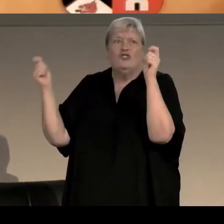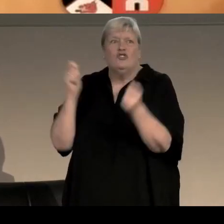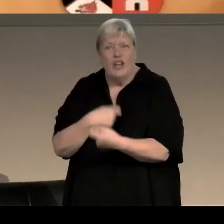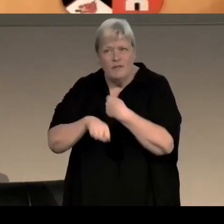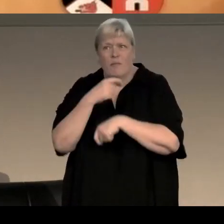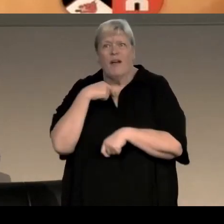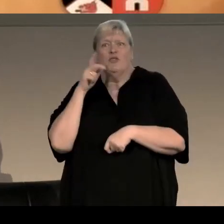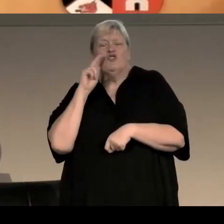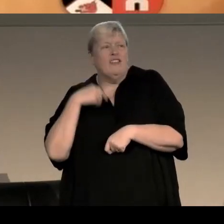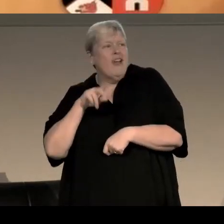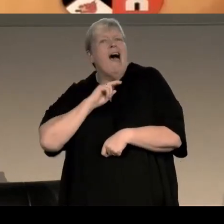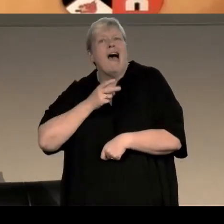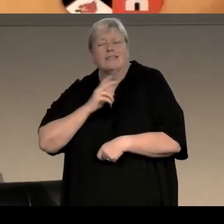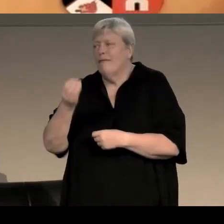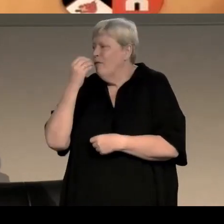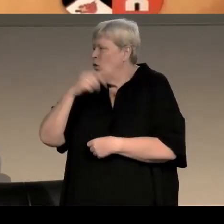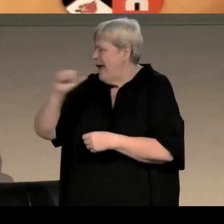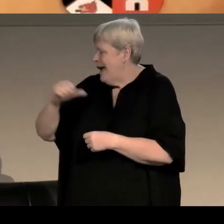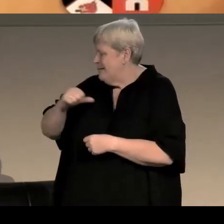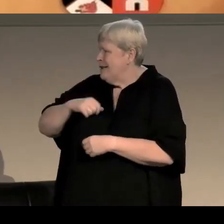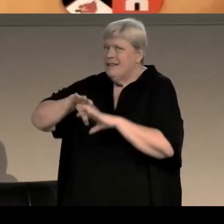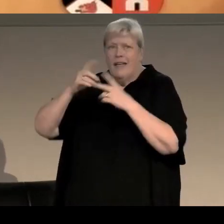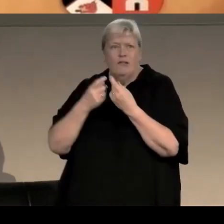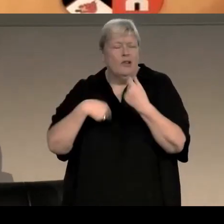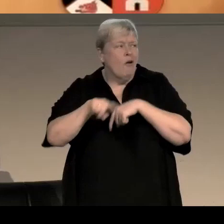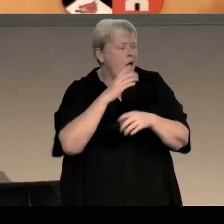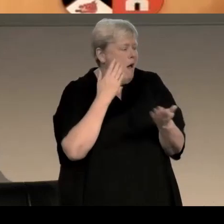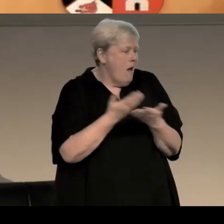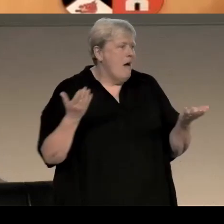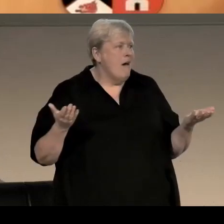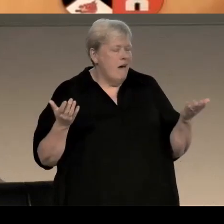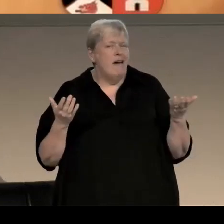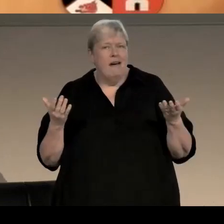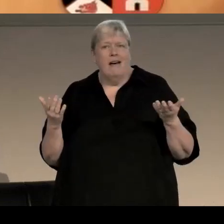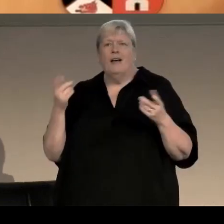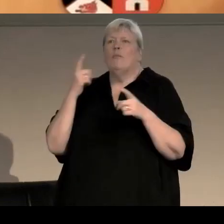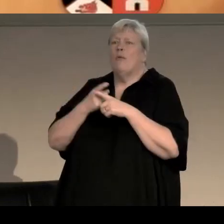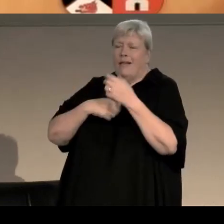The accents, the food, the expectations, the preoccupations. But she’d quickly assimilated.